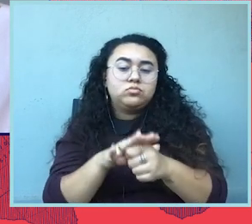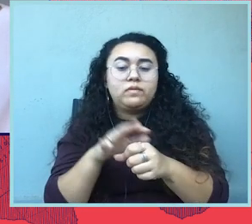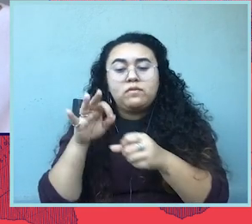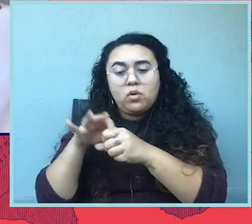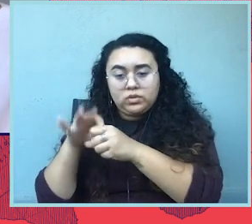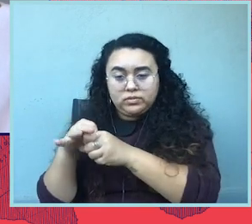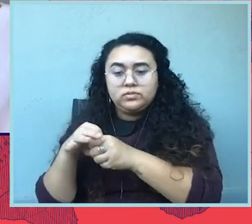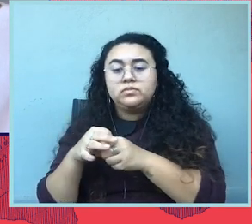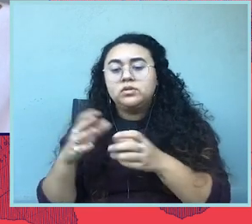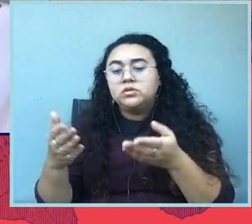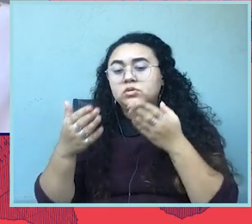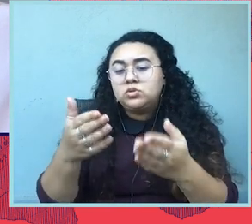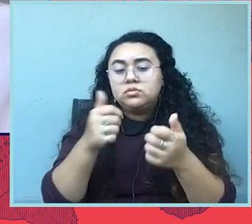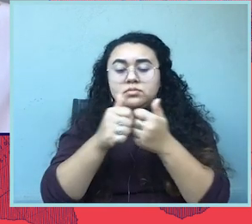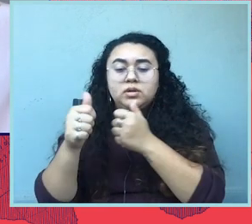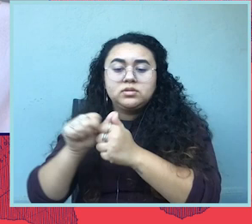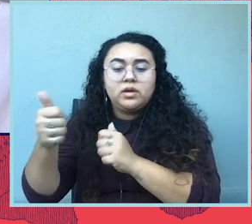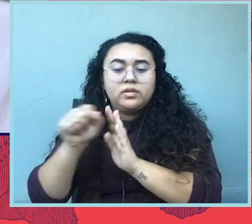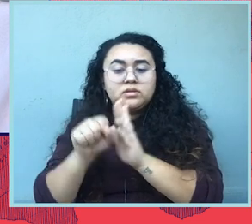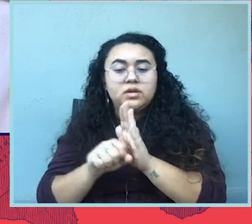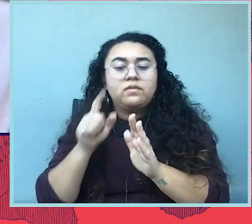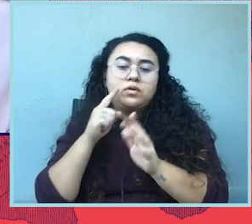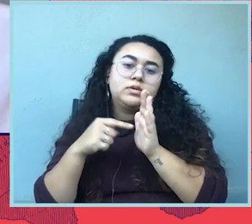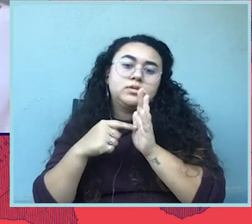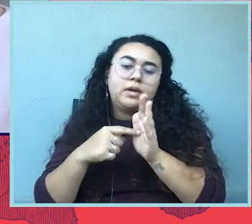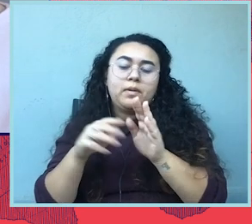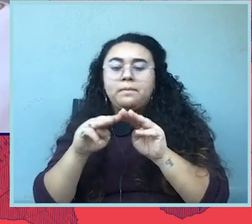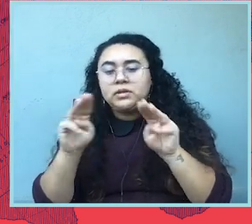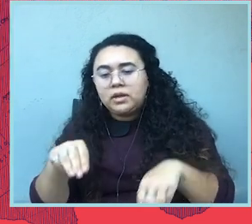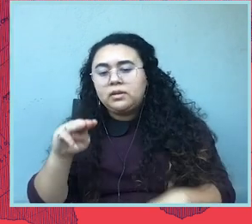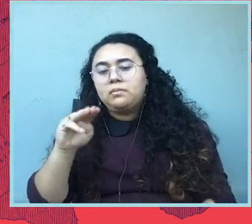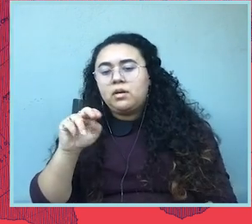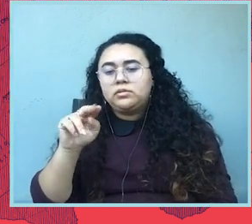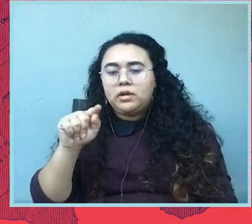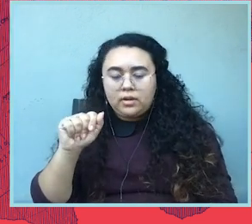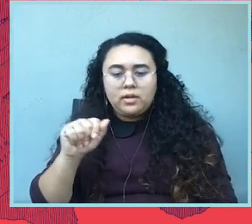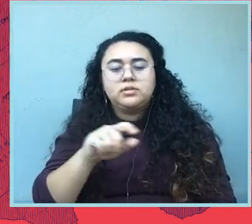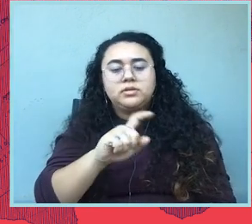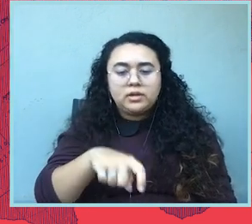were introduced and passed in other states like Montana and Texas? Yes, absolutely.